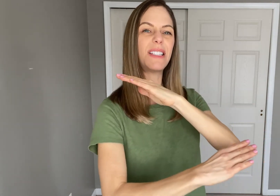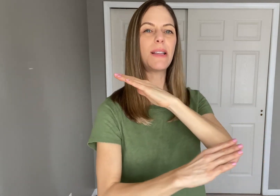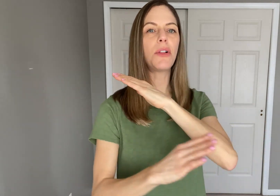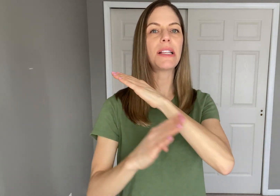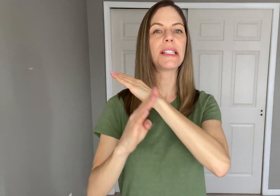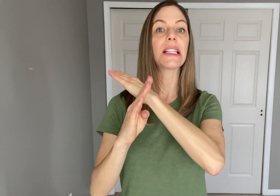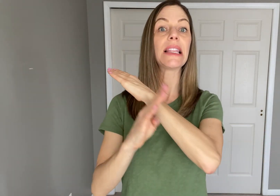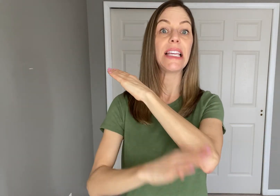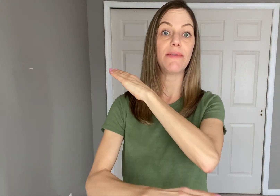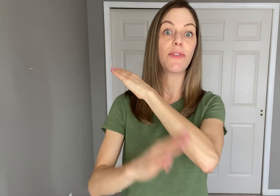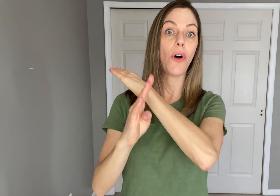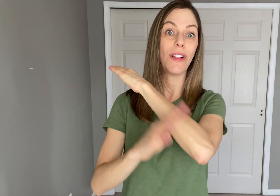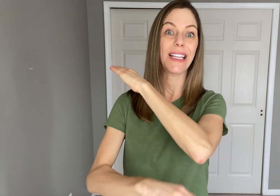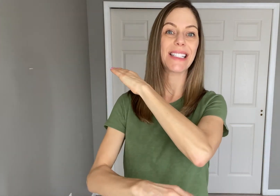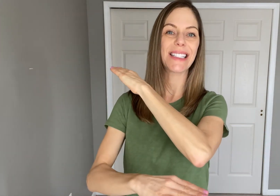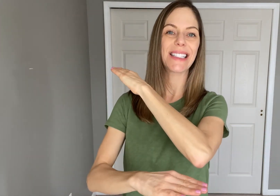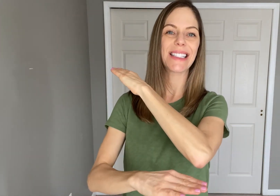Symbolizes the leaves falling.